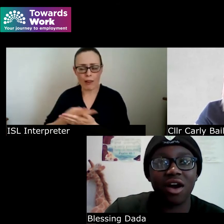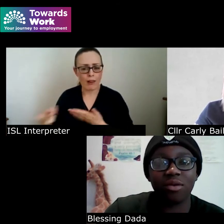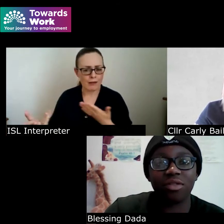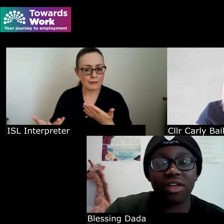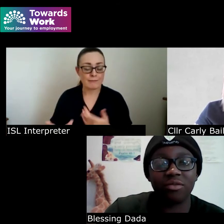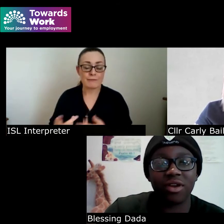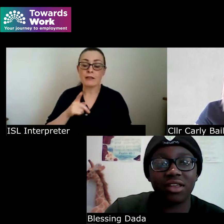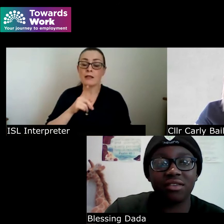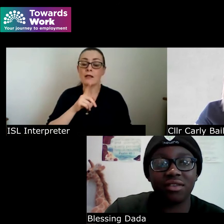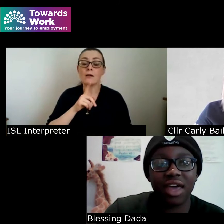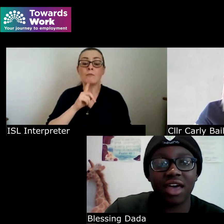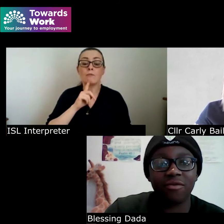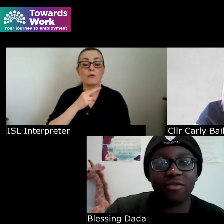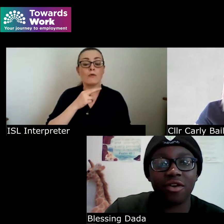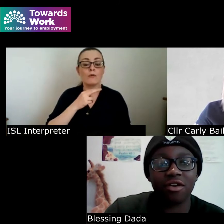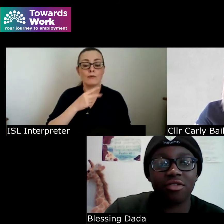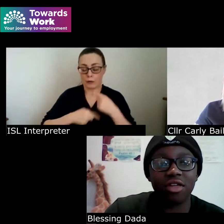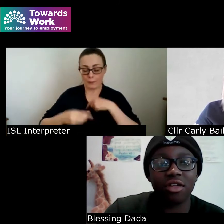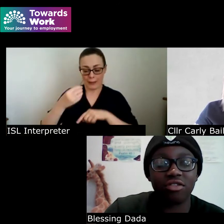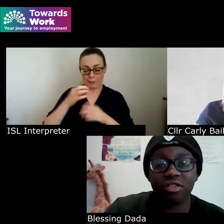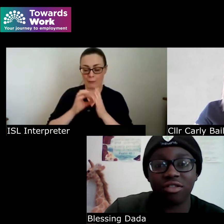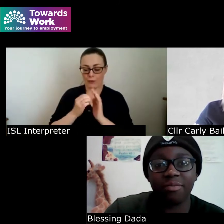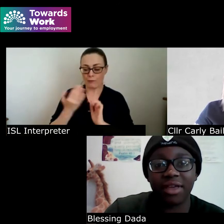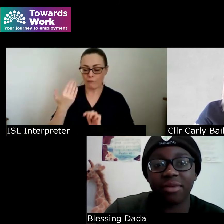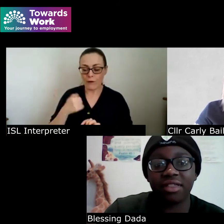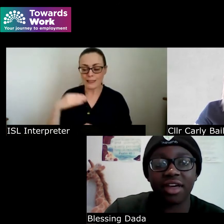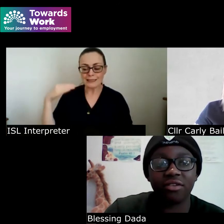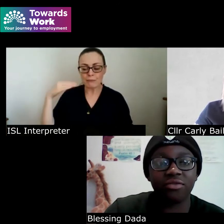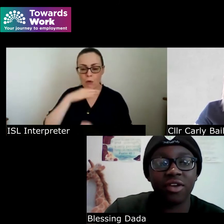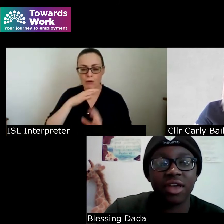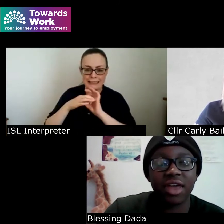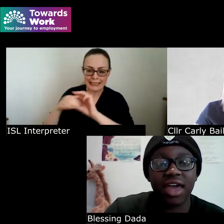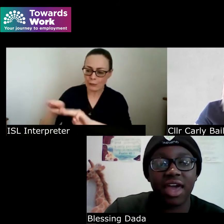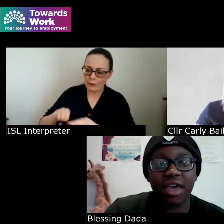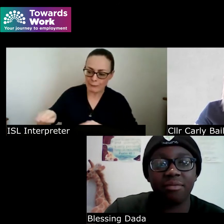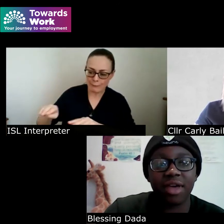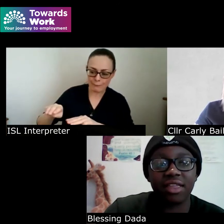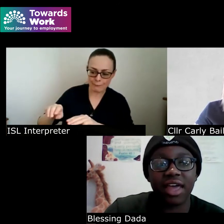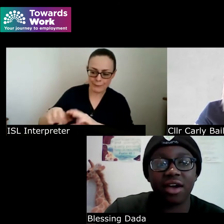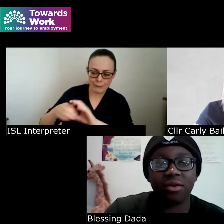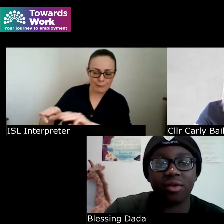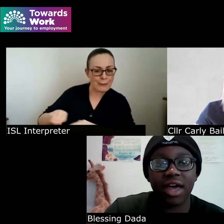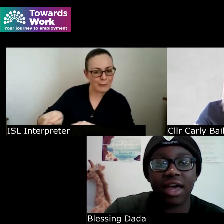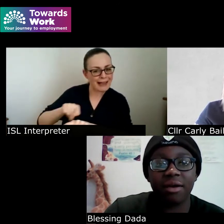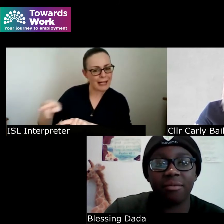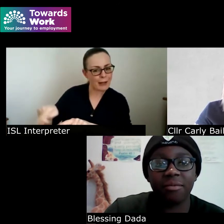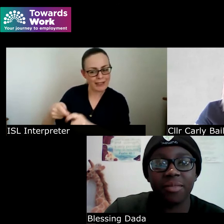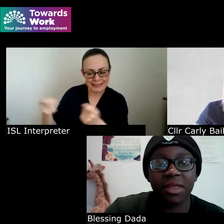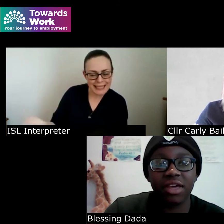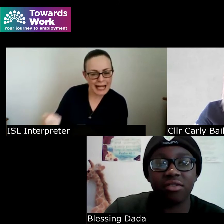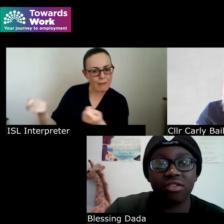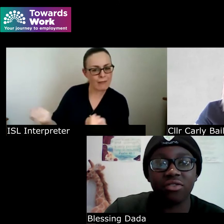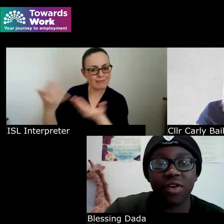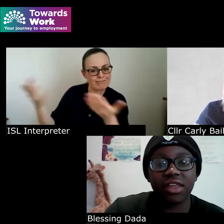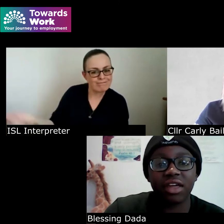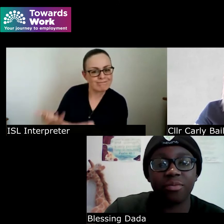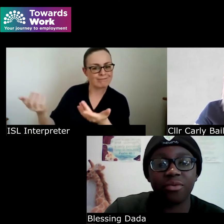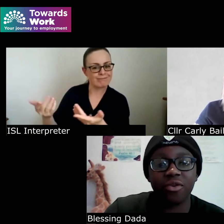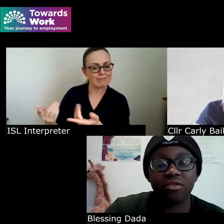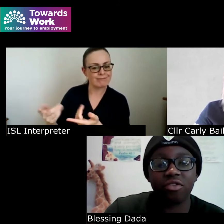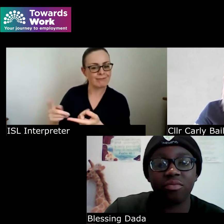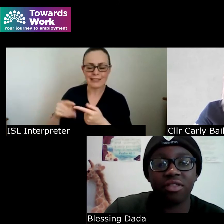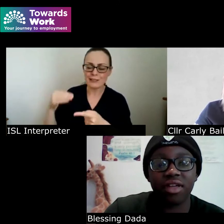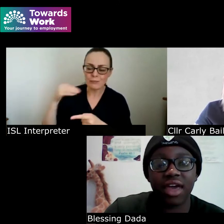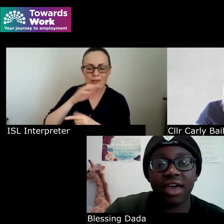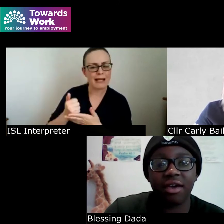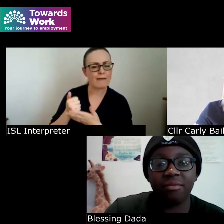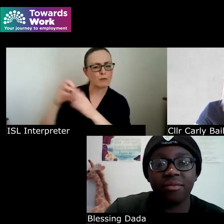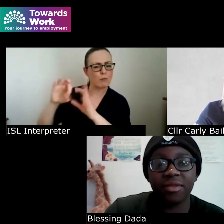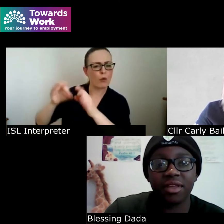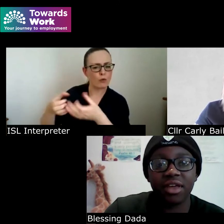I was celebrated and for just being myself and now um you know just finding support groups and you